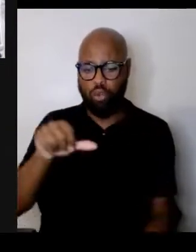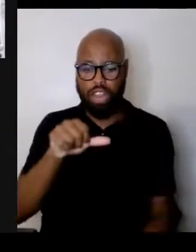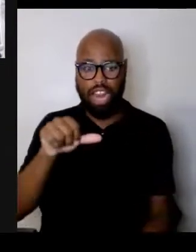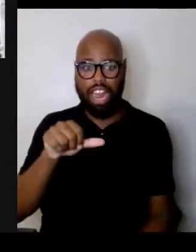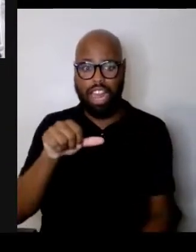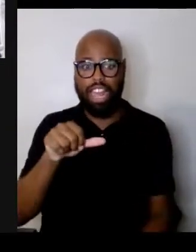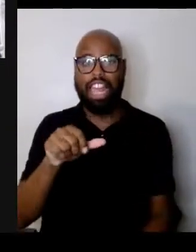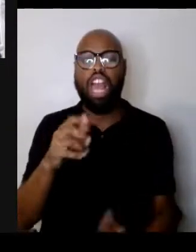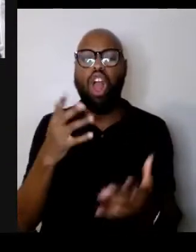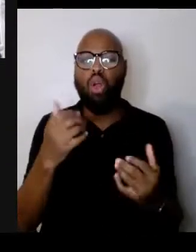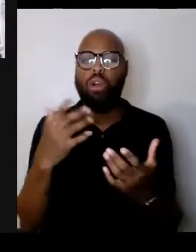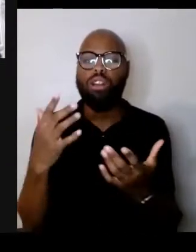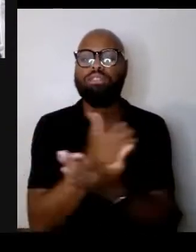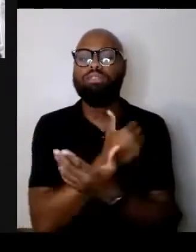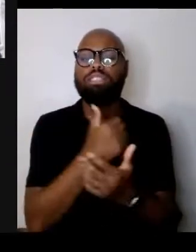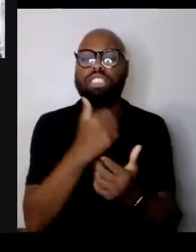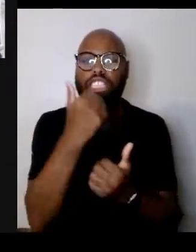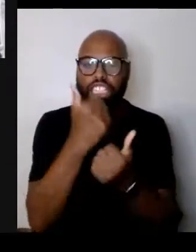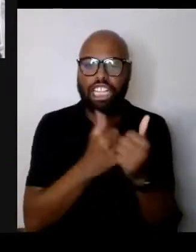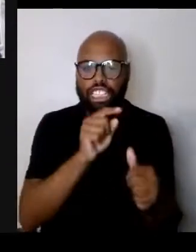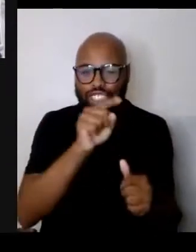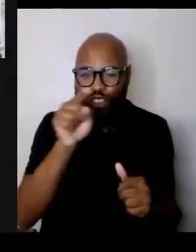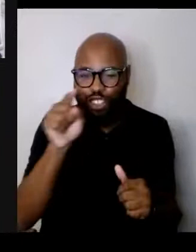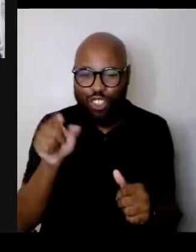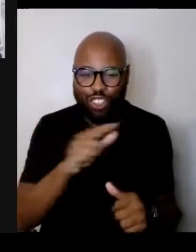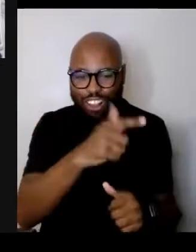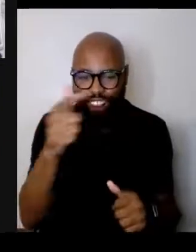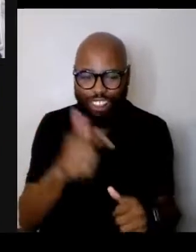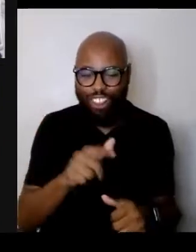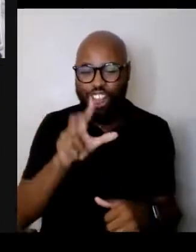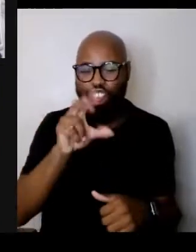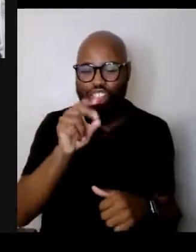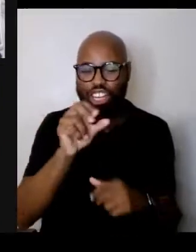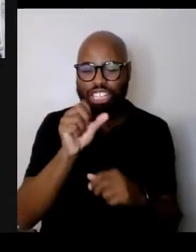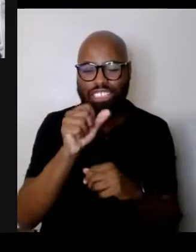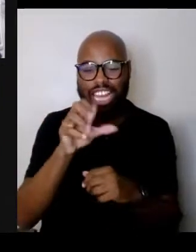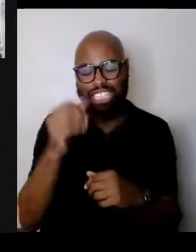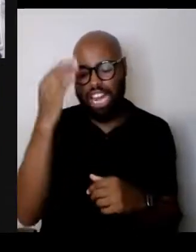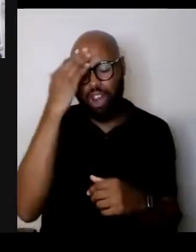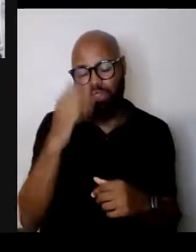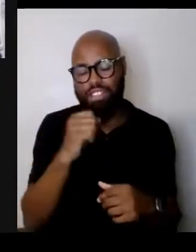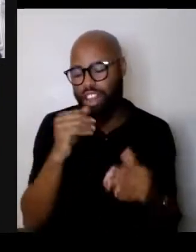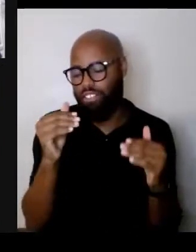literally 30 seconds which I think know is unfair to answer the question if you could,